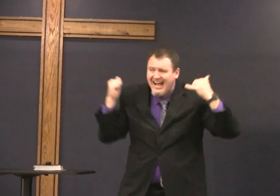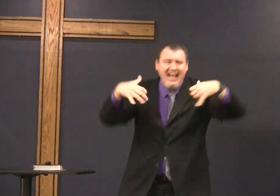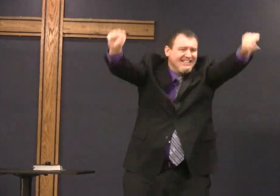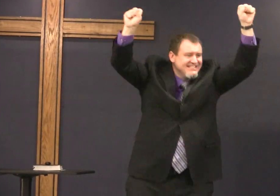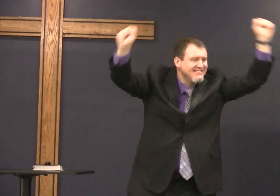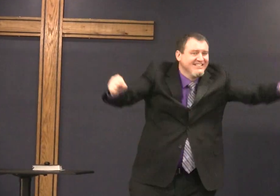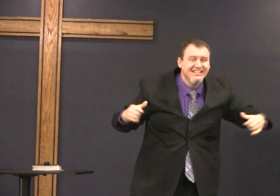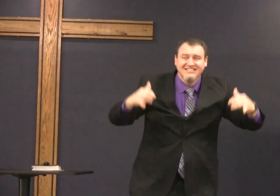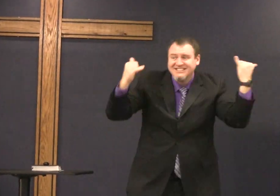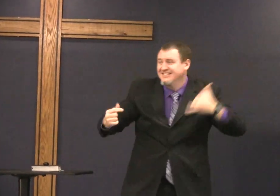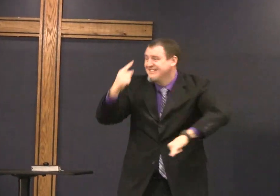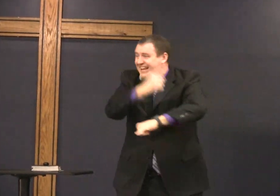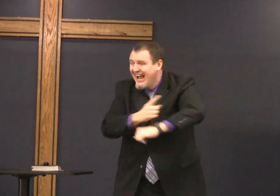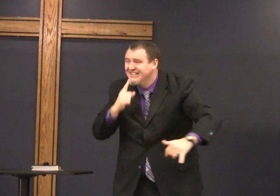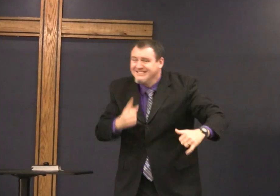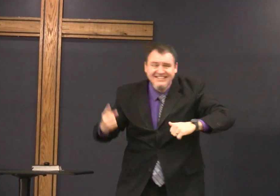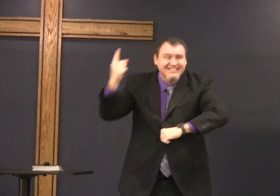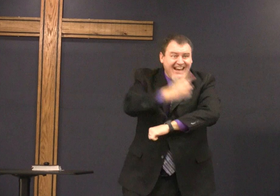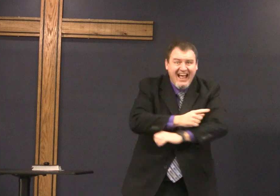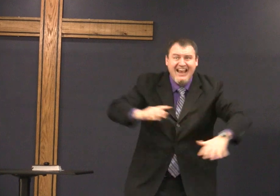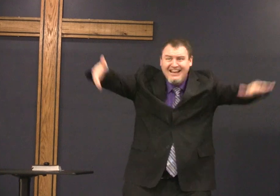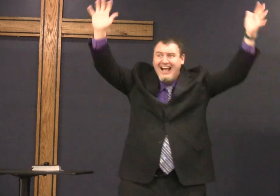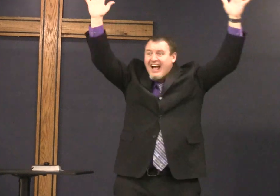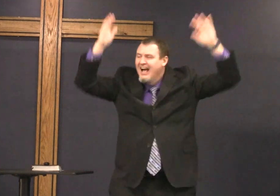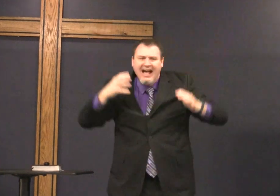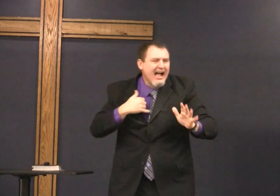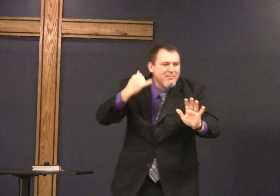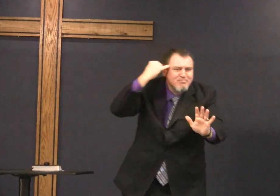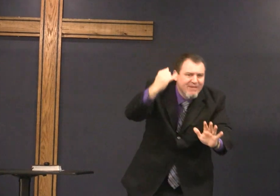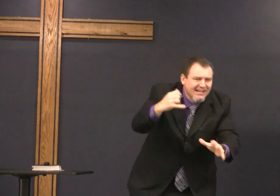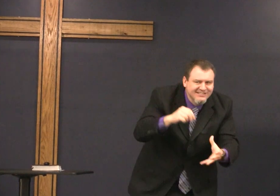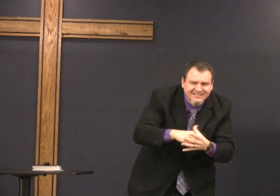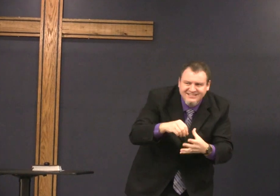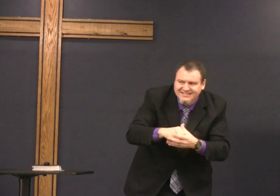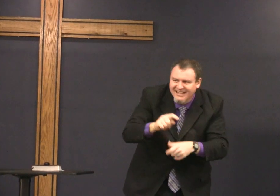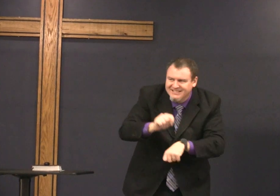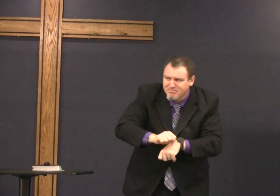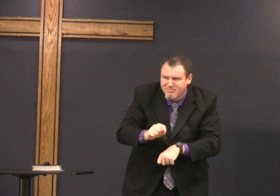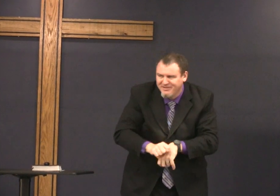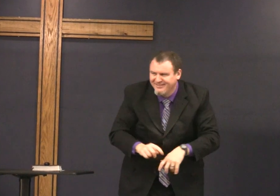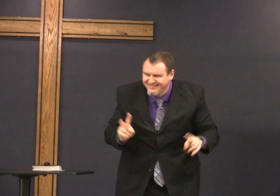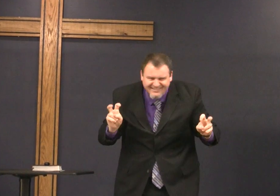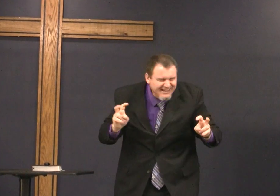and he Praises God finally the day has come I imagined